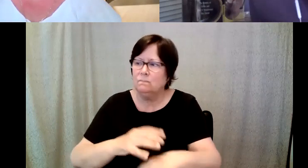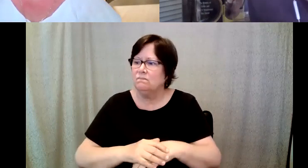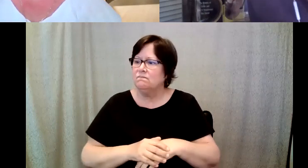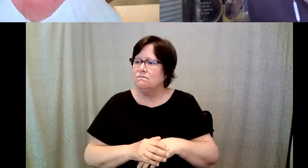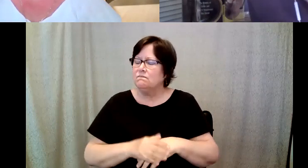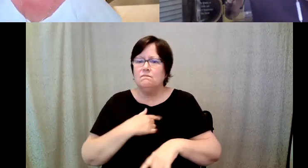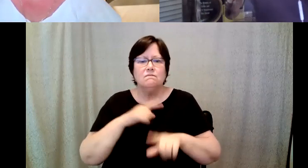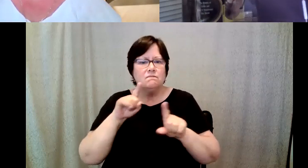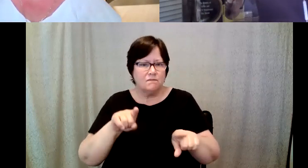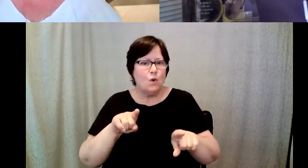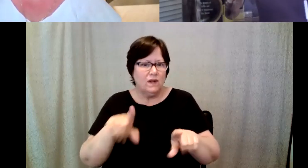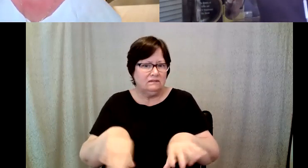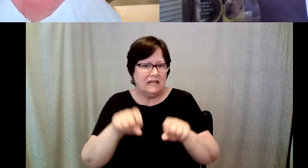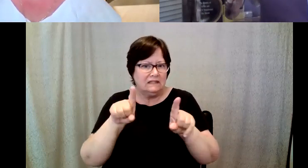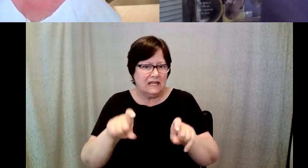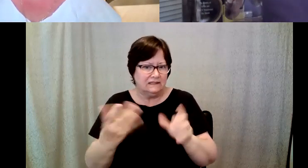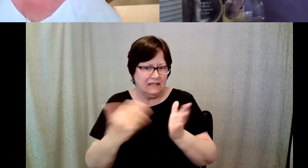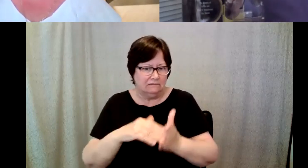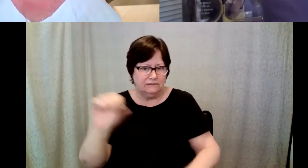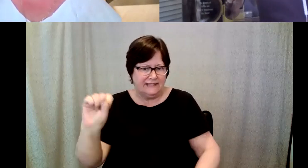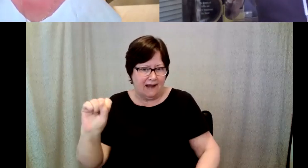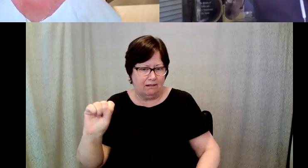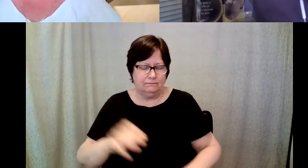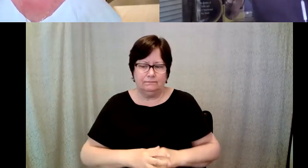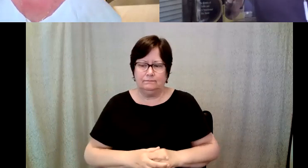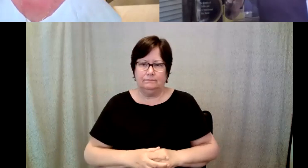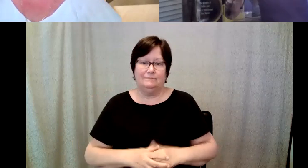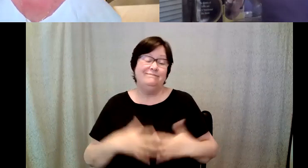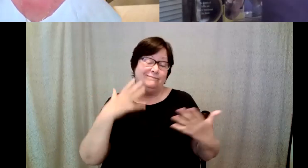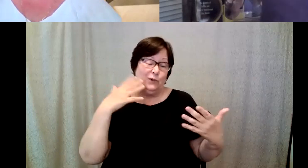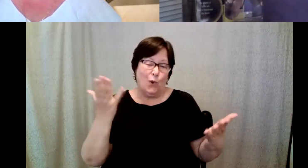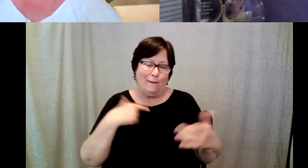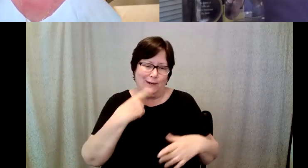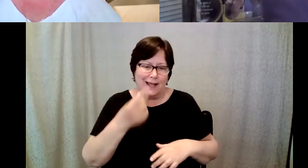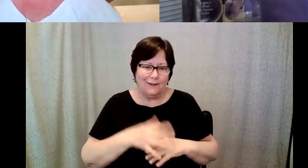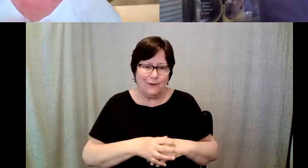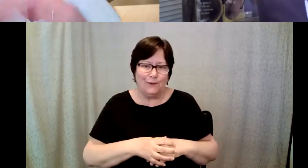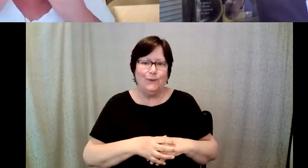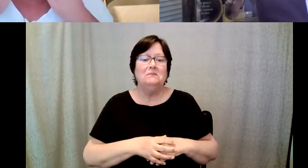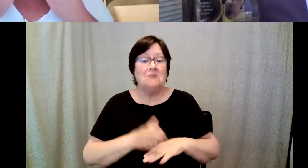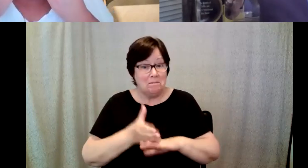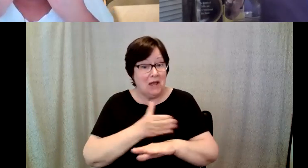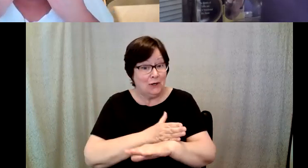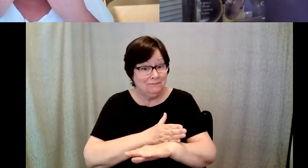to take the test a second time, and you know what i'm going to tell you I did better, but